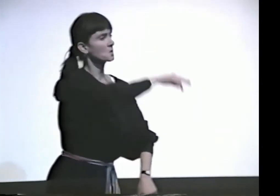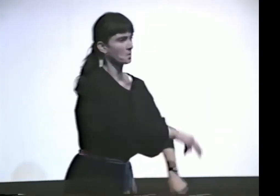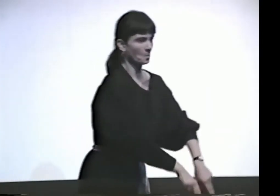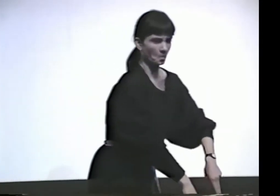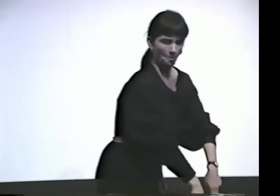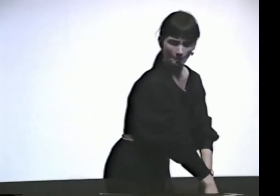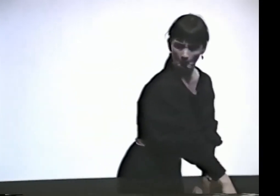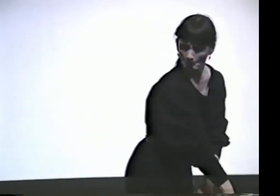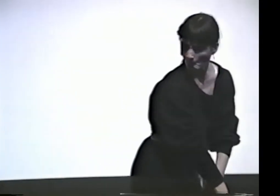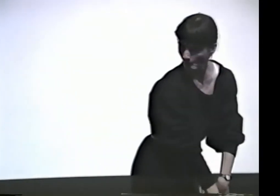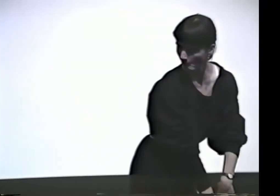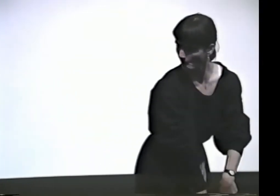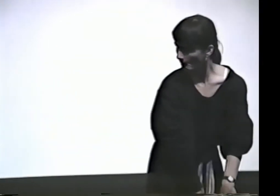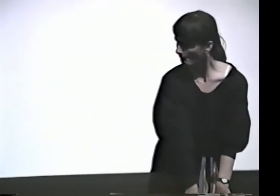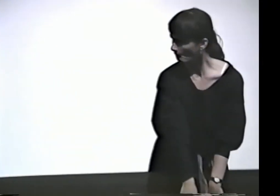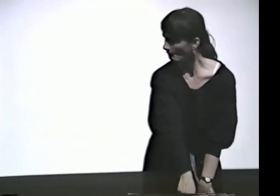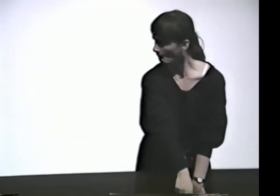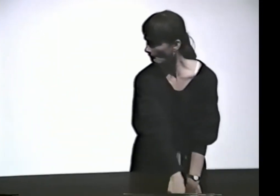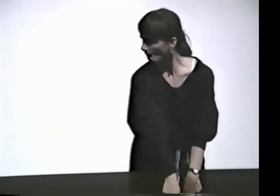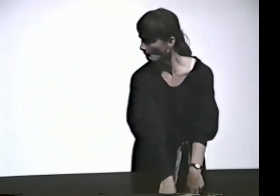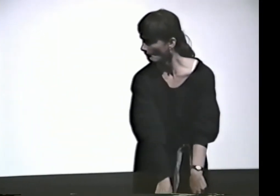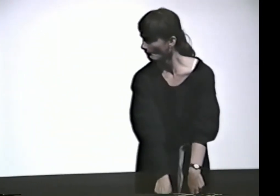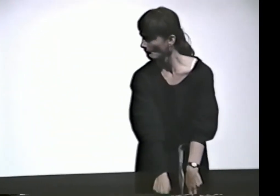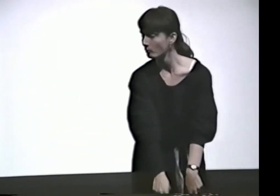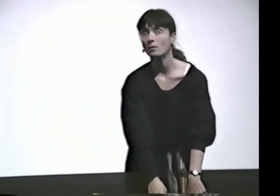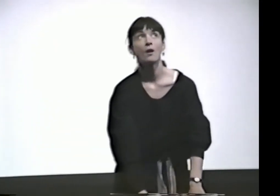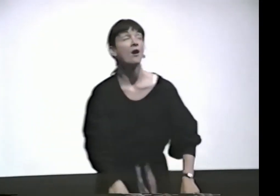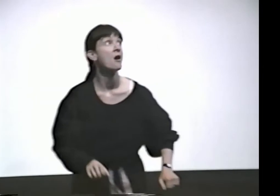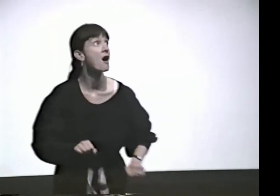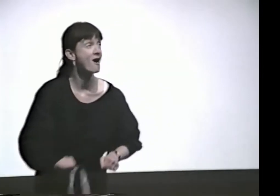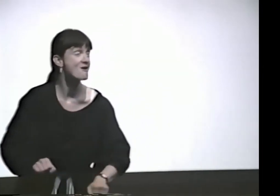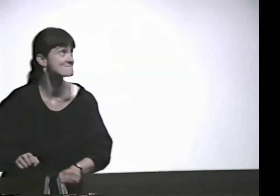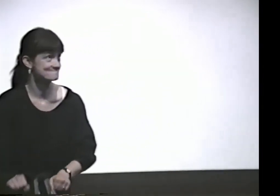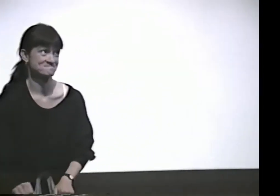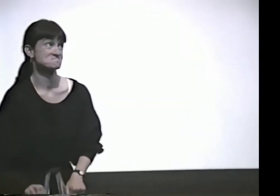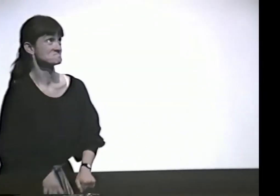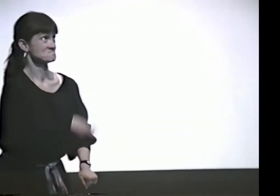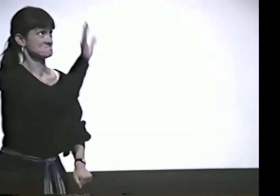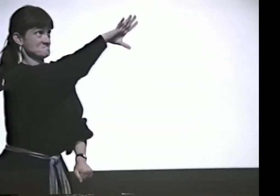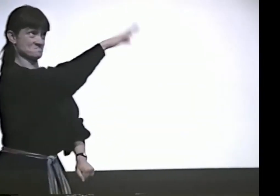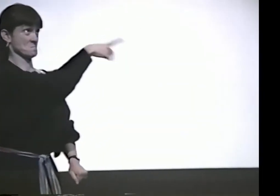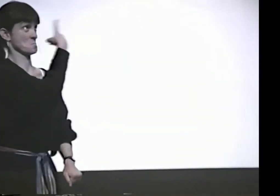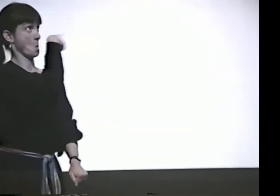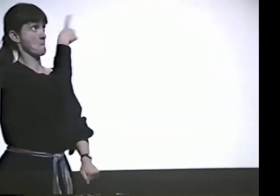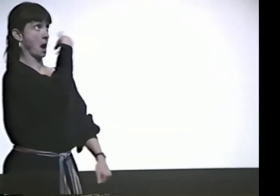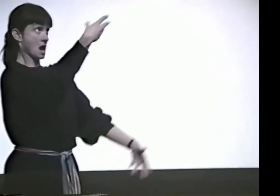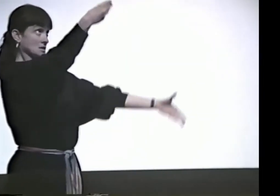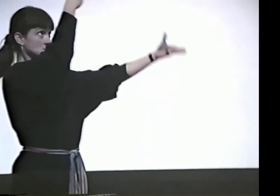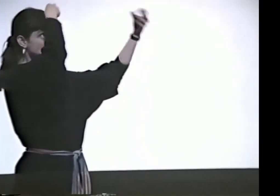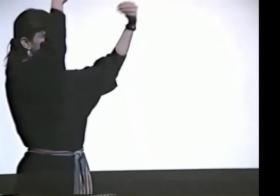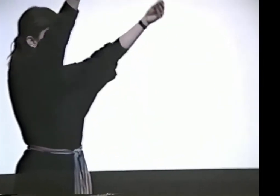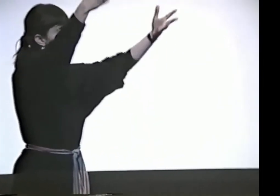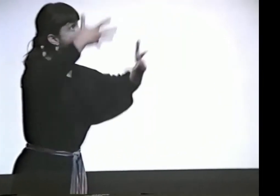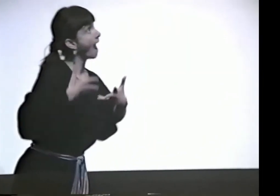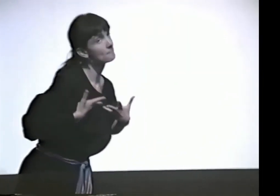AND HE WENT UP TO HIS UNCLE THE GIRAFFE, AND HE SAID TO ME, "EXCUSE ME,